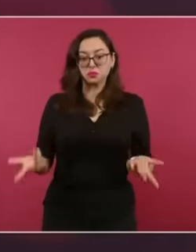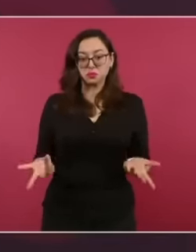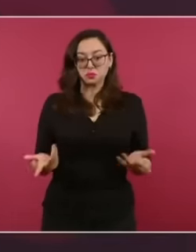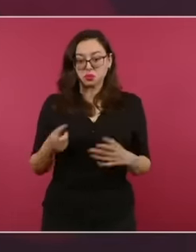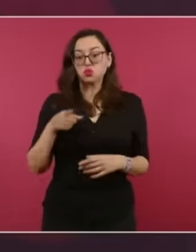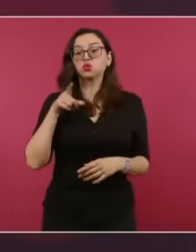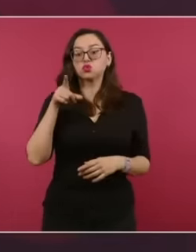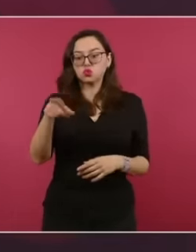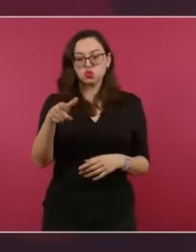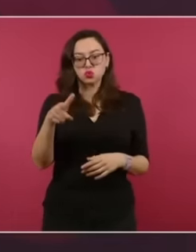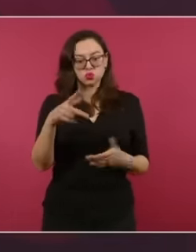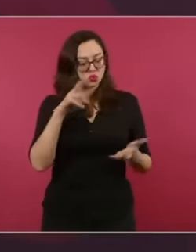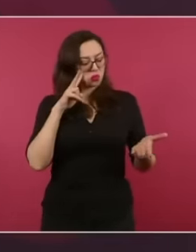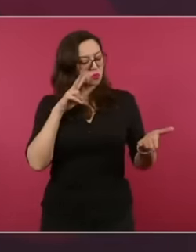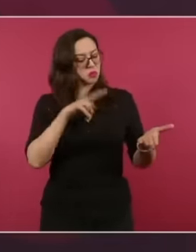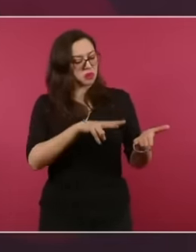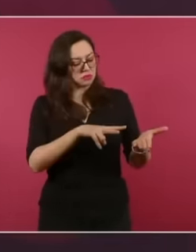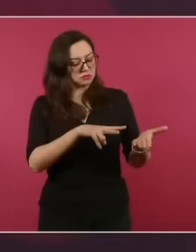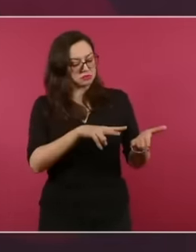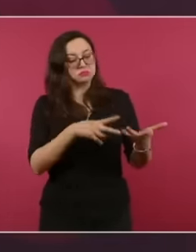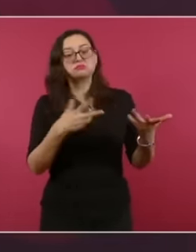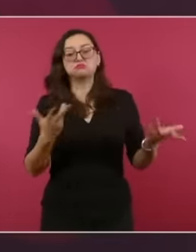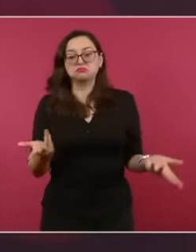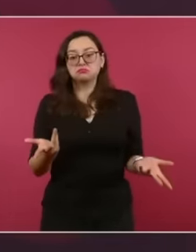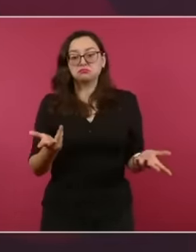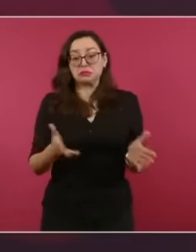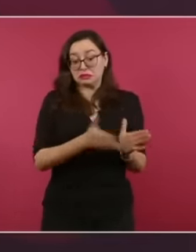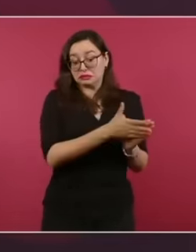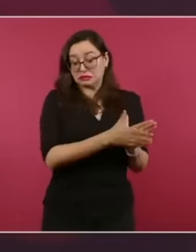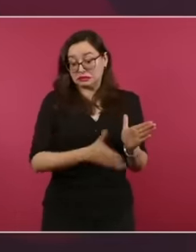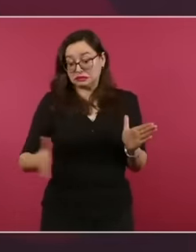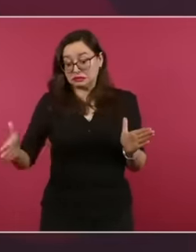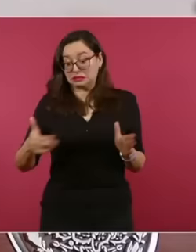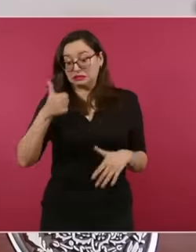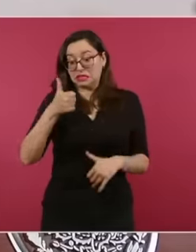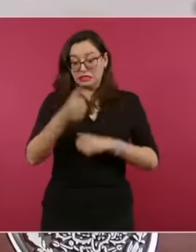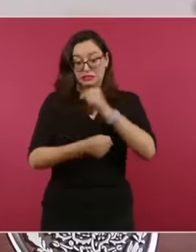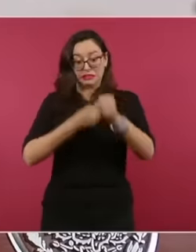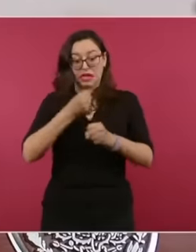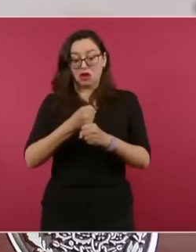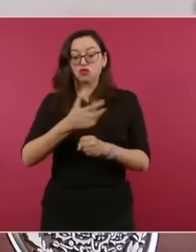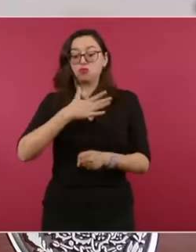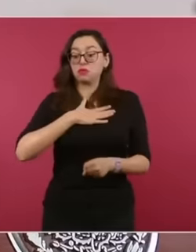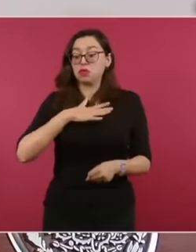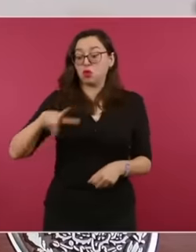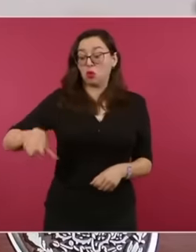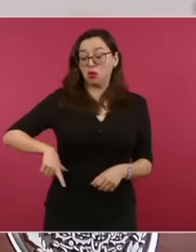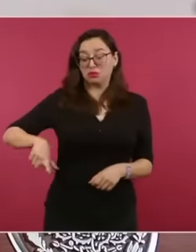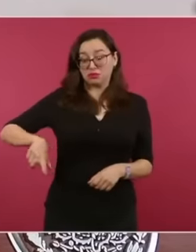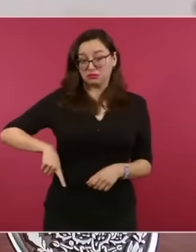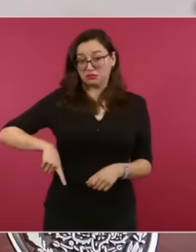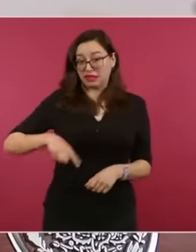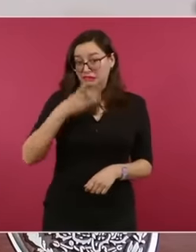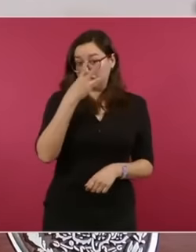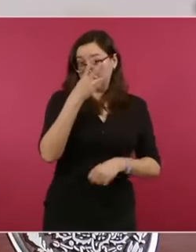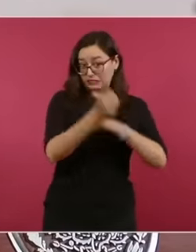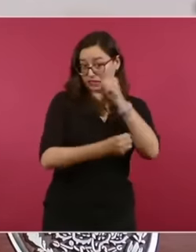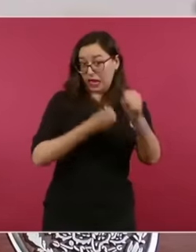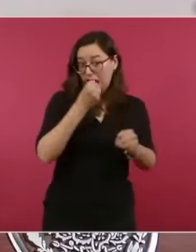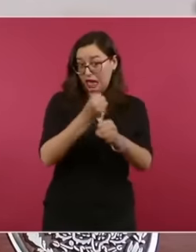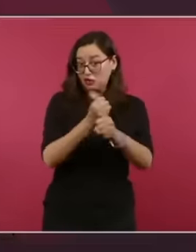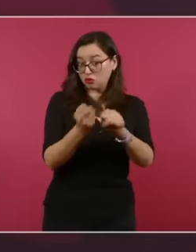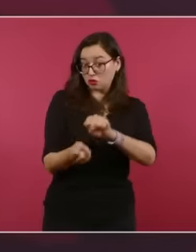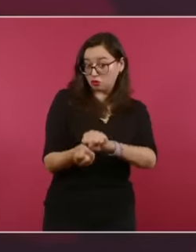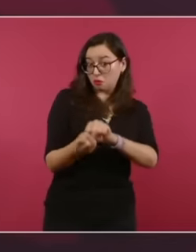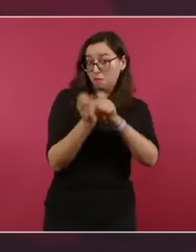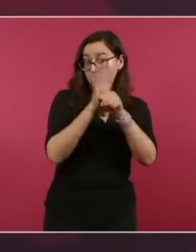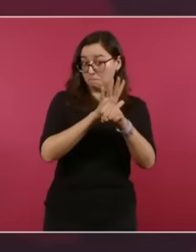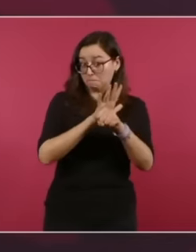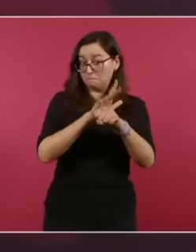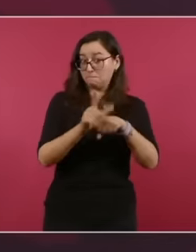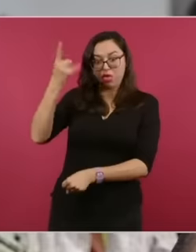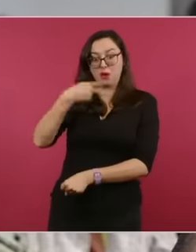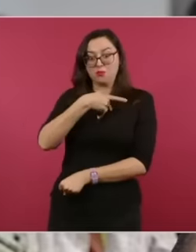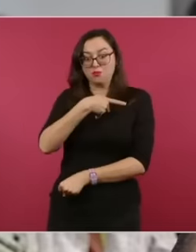will find that despite the pandemic and these external problems, Mexico